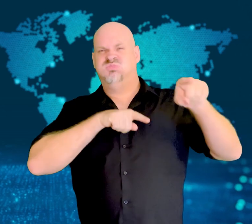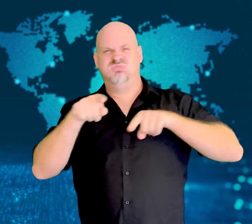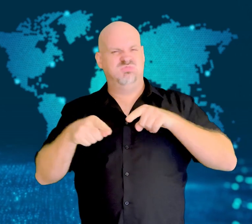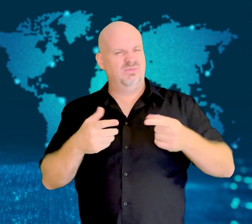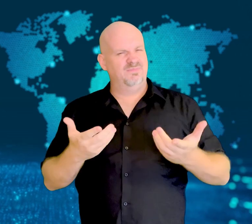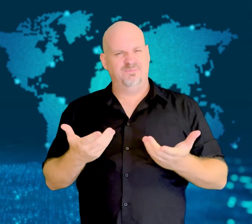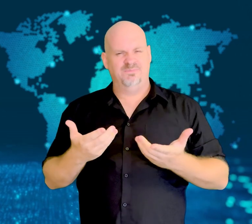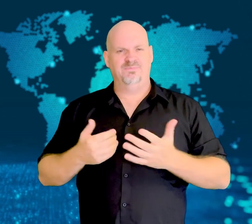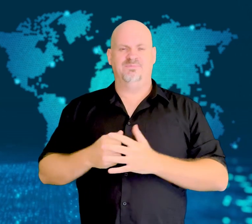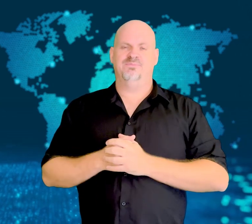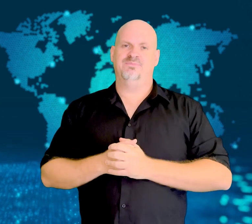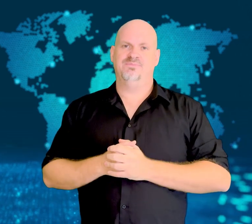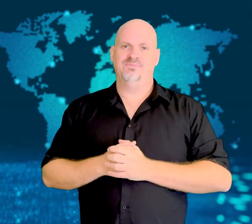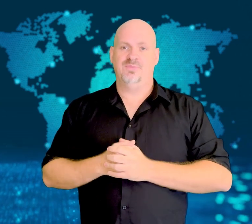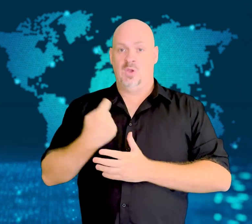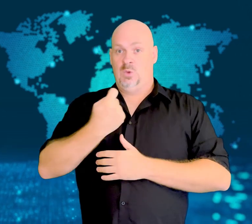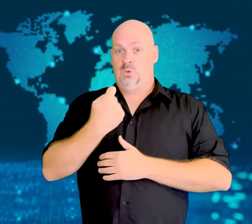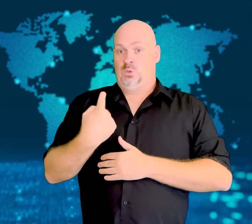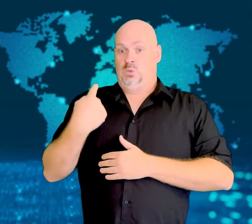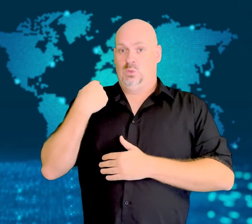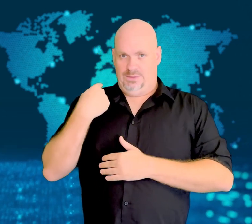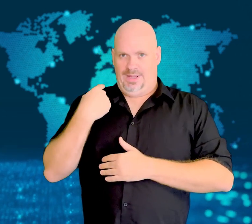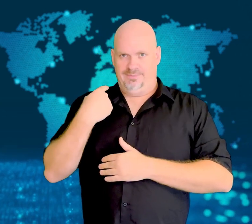"horrific and indiscriminate".